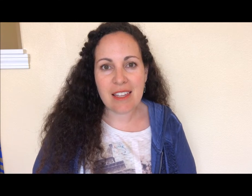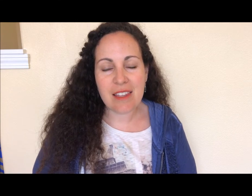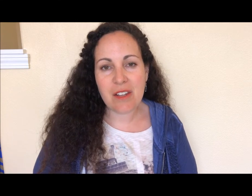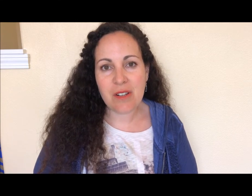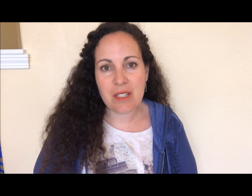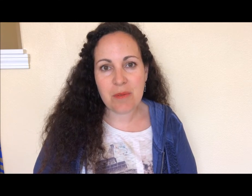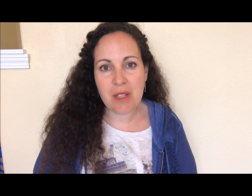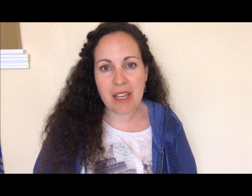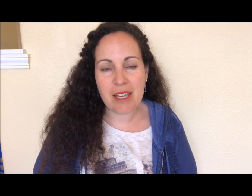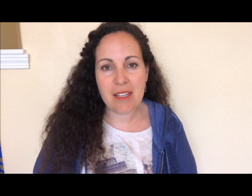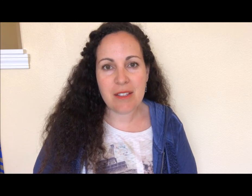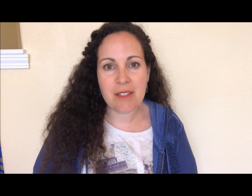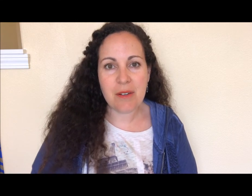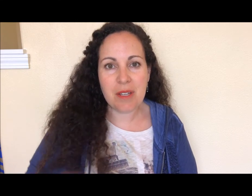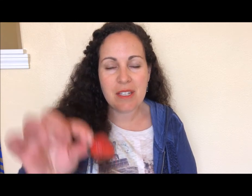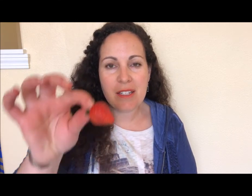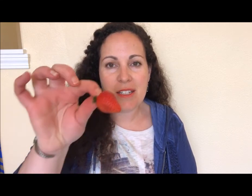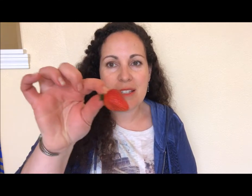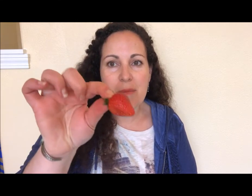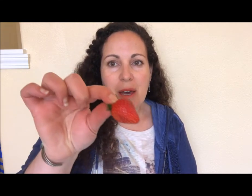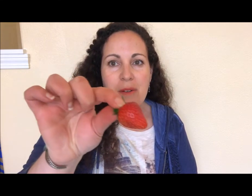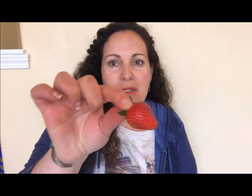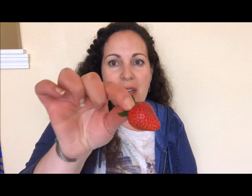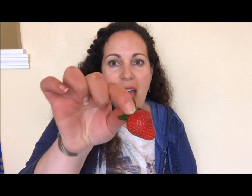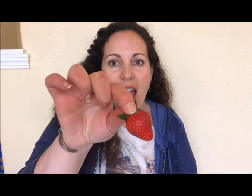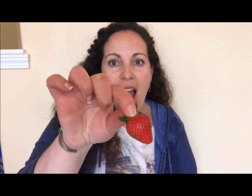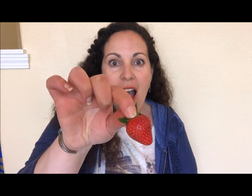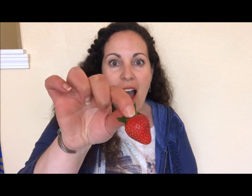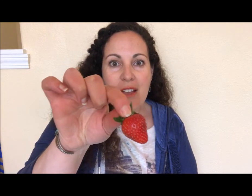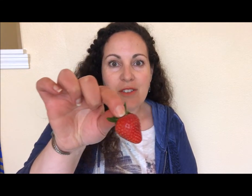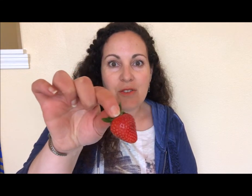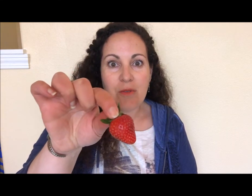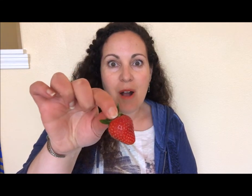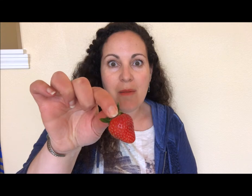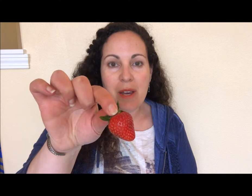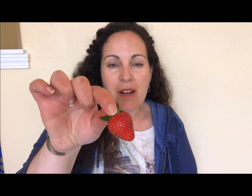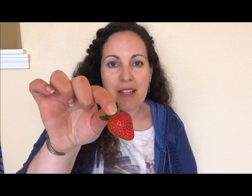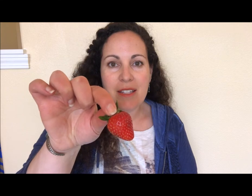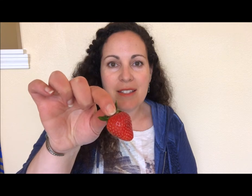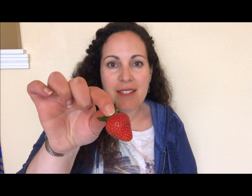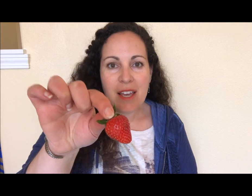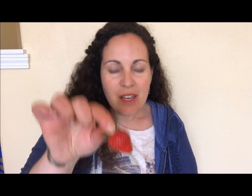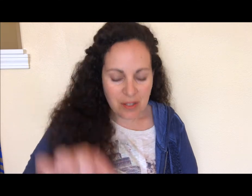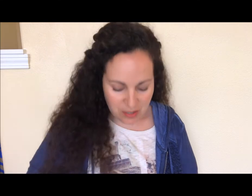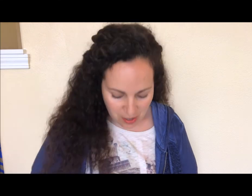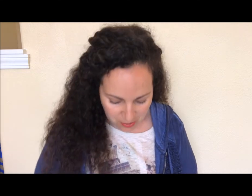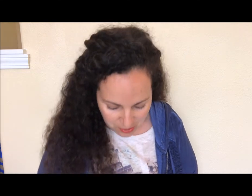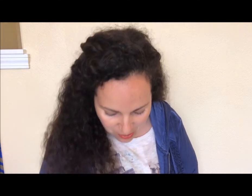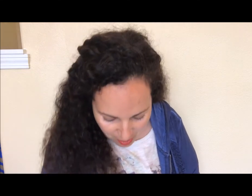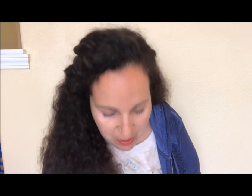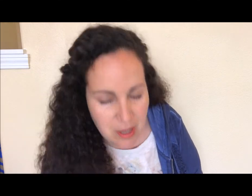think that your kids will like it. It is about strawberries. So for strawberries